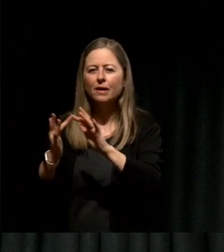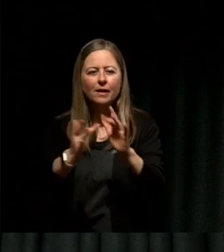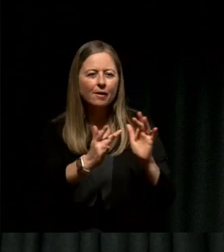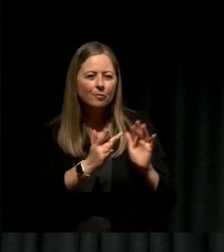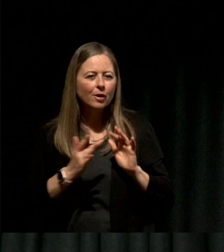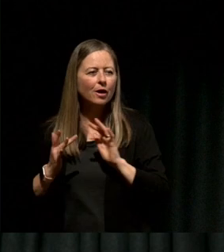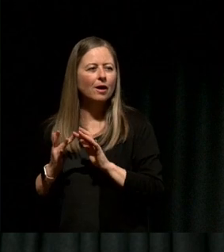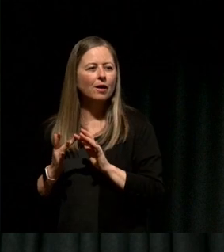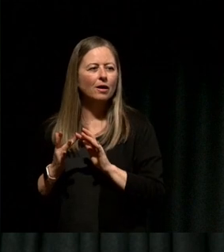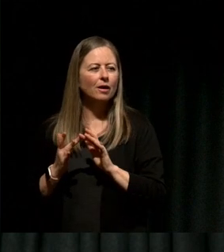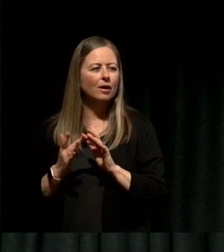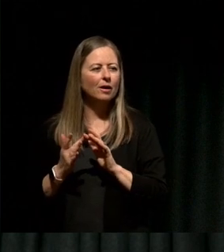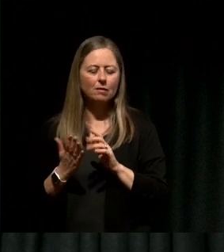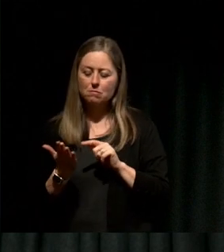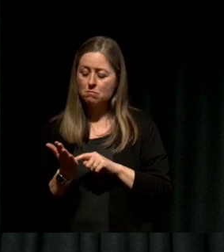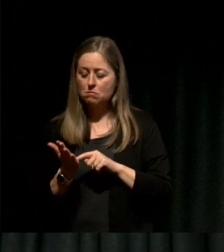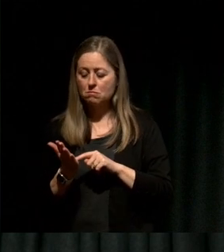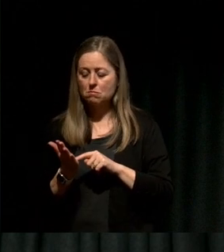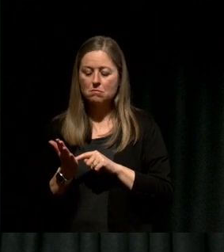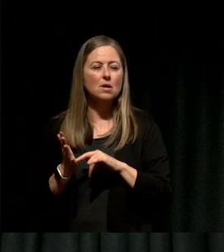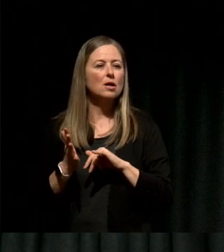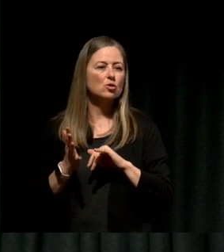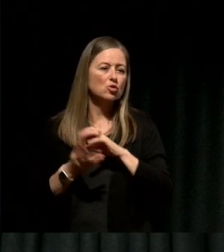having a blank page and being motivated by social impact.